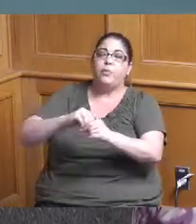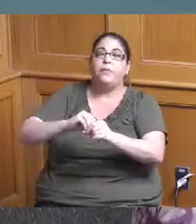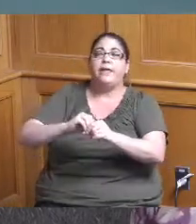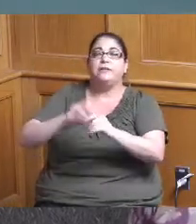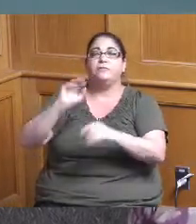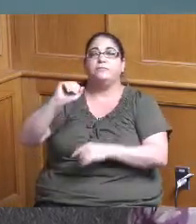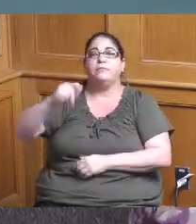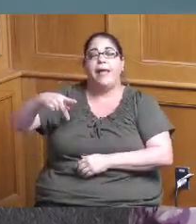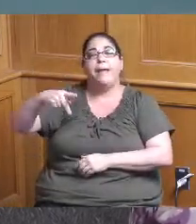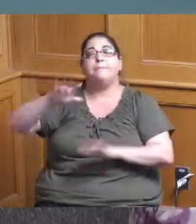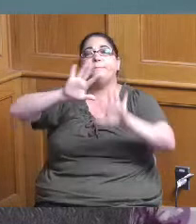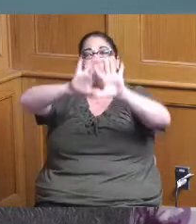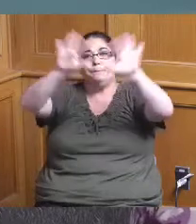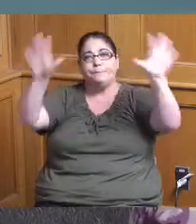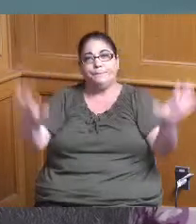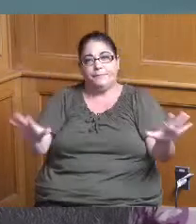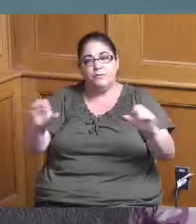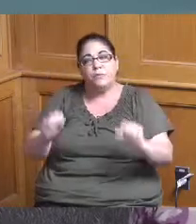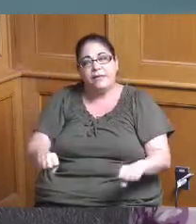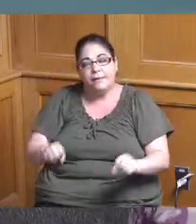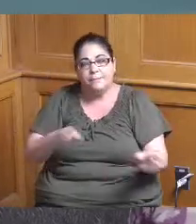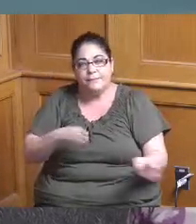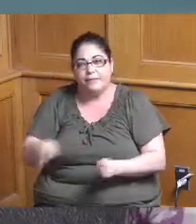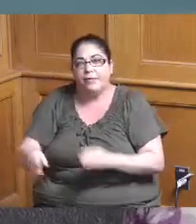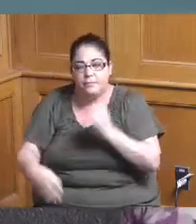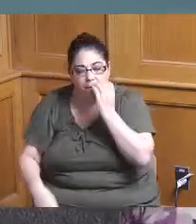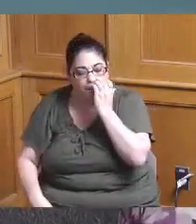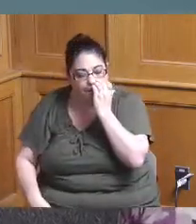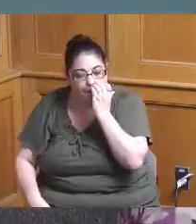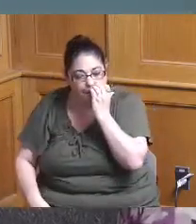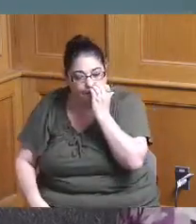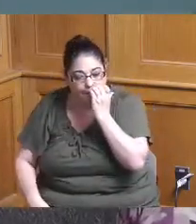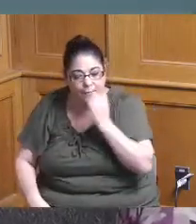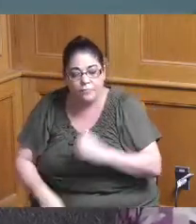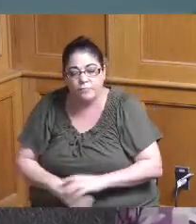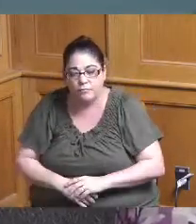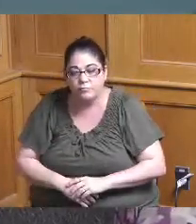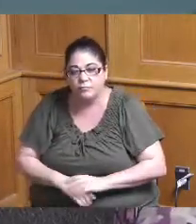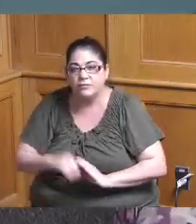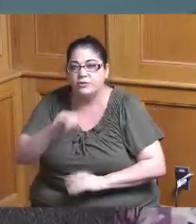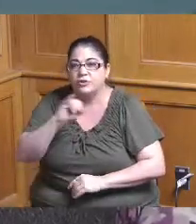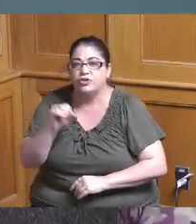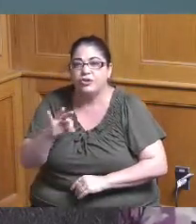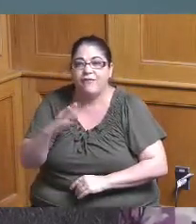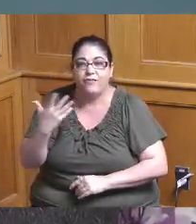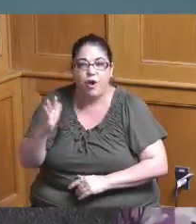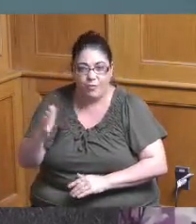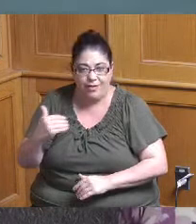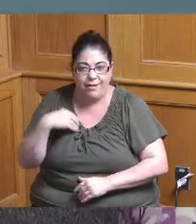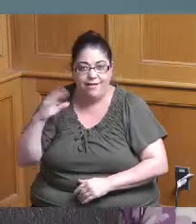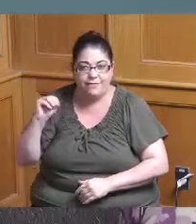in the overall mapping that that I believe Jeff is already putting together so it adds to our